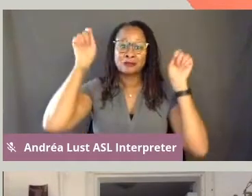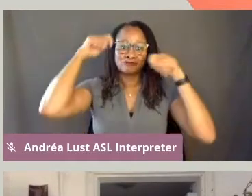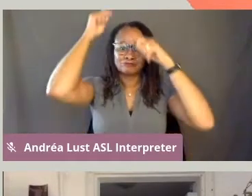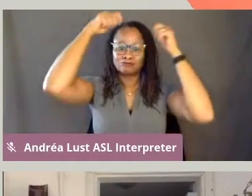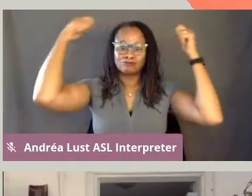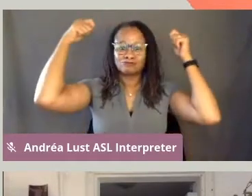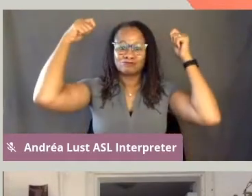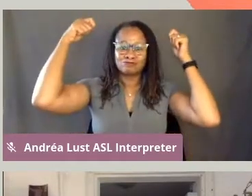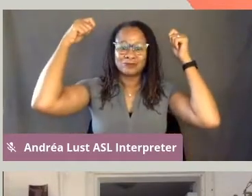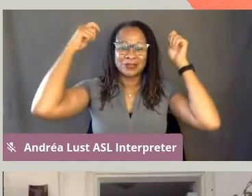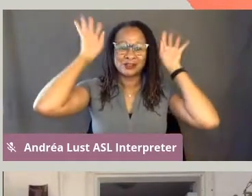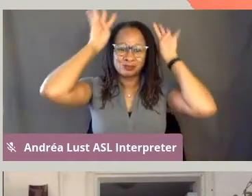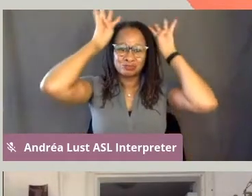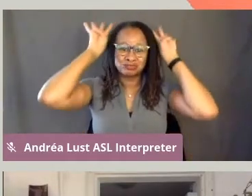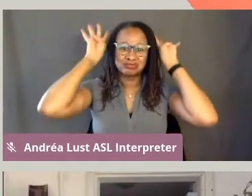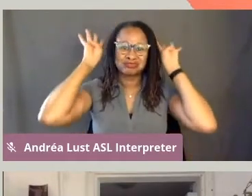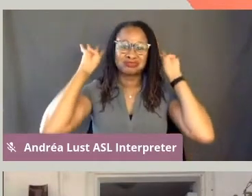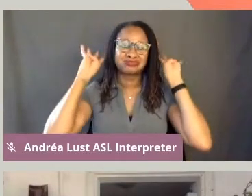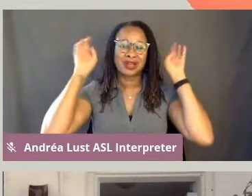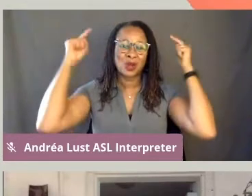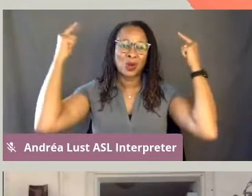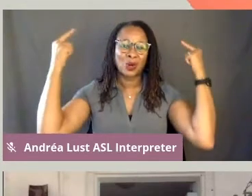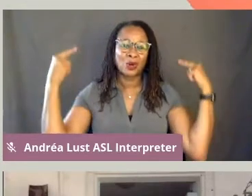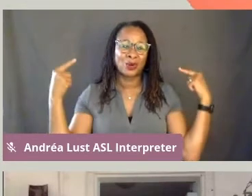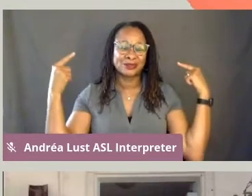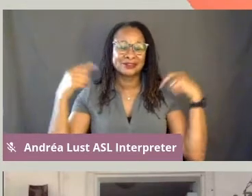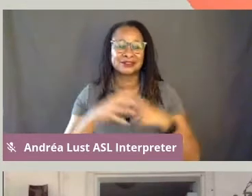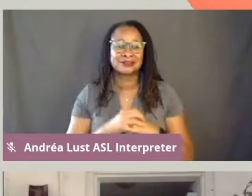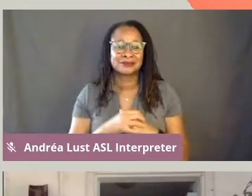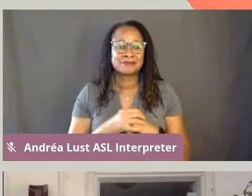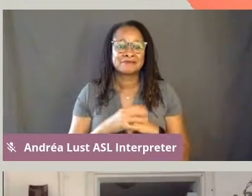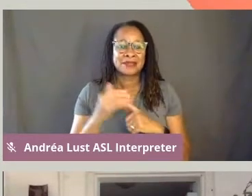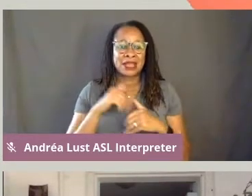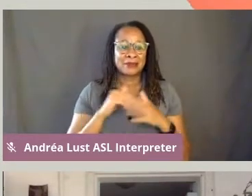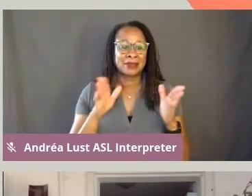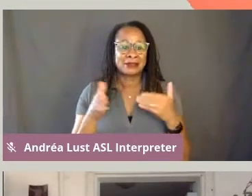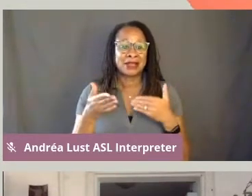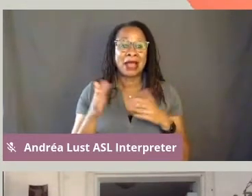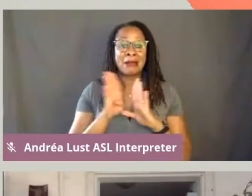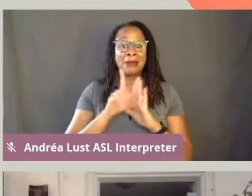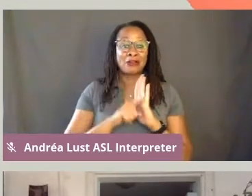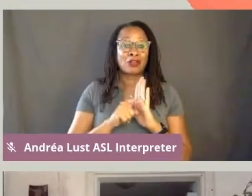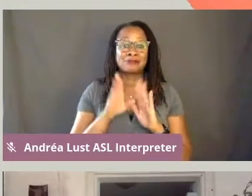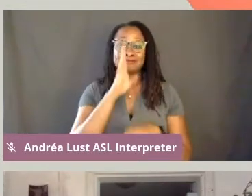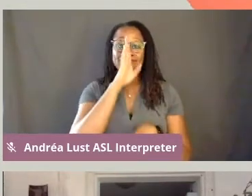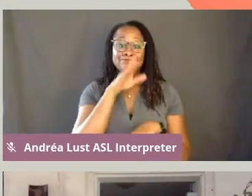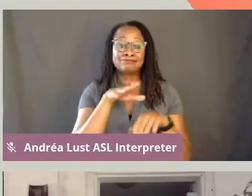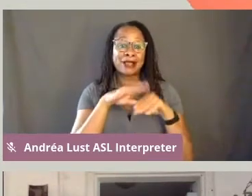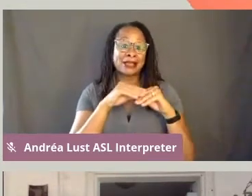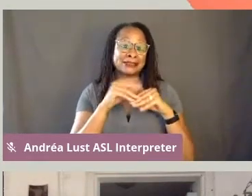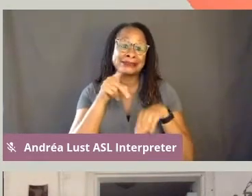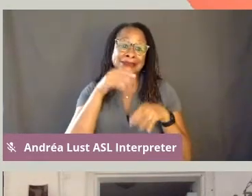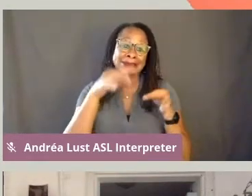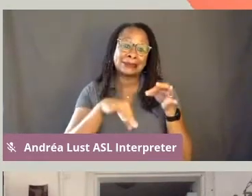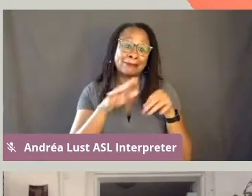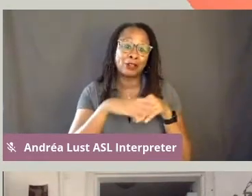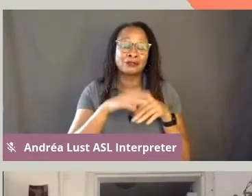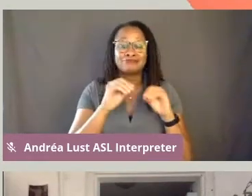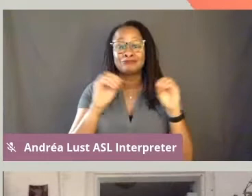but some of my curls are coming out. I'm in a, my background is just plain simple, no images.